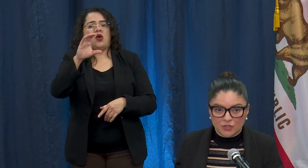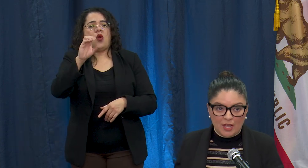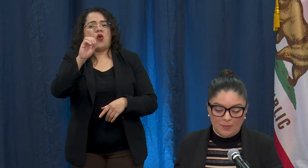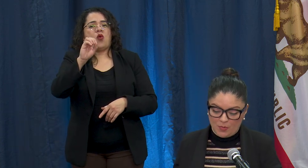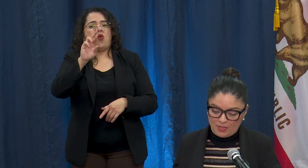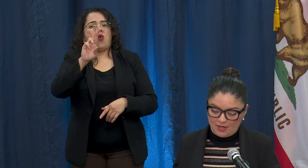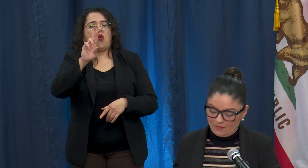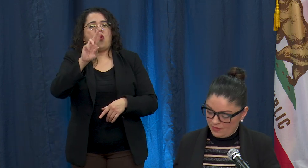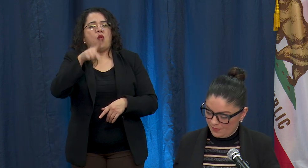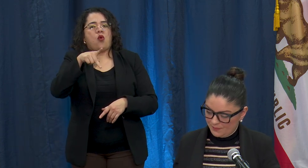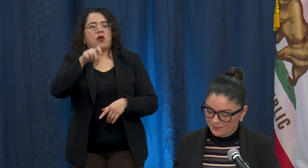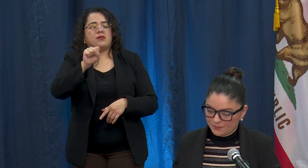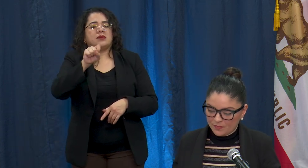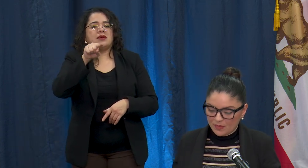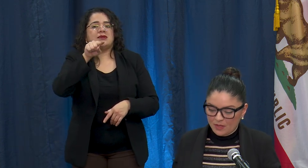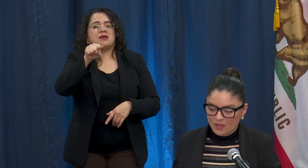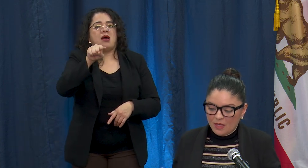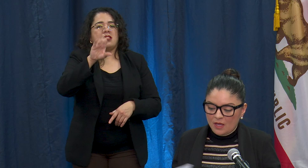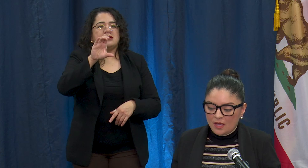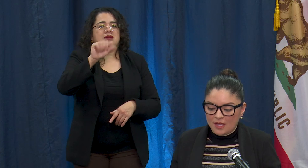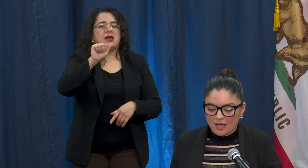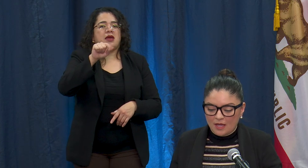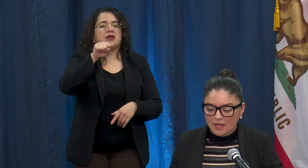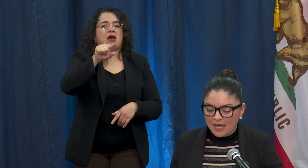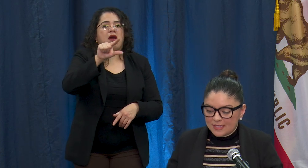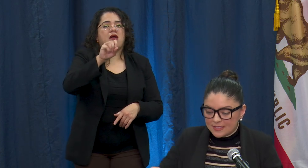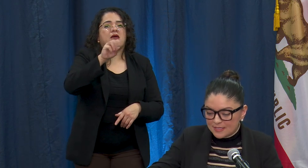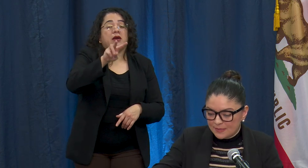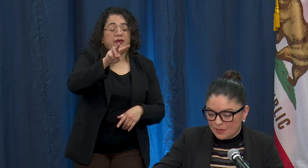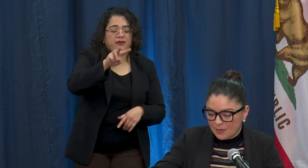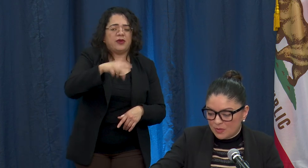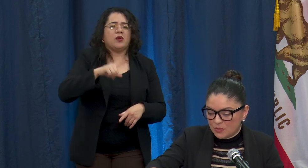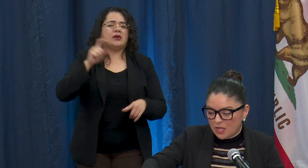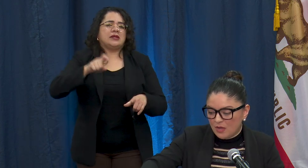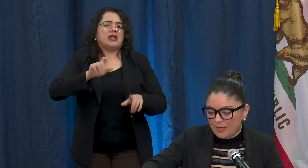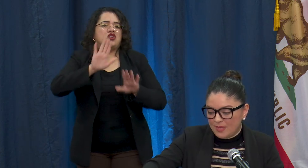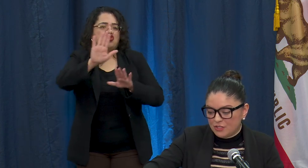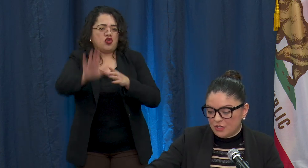your help more than ever. As Assemblymember O'Donnell had mentioned